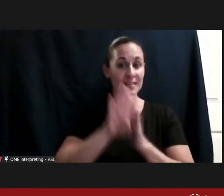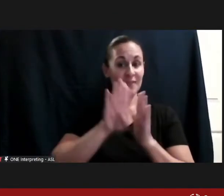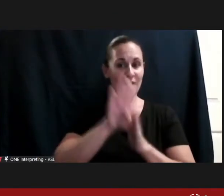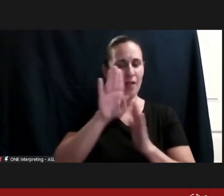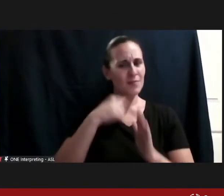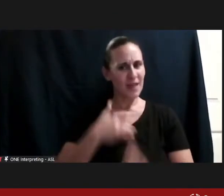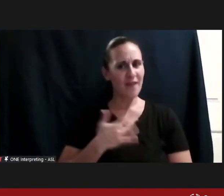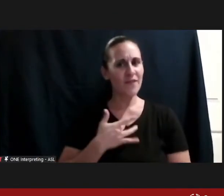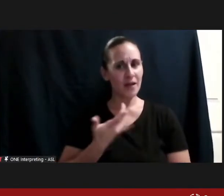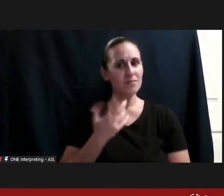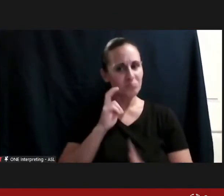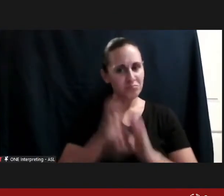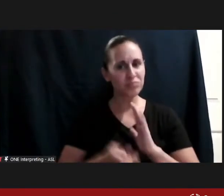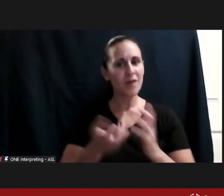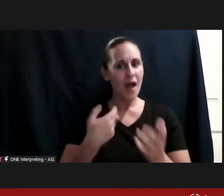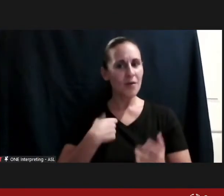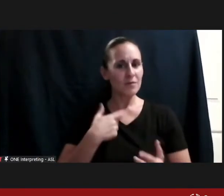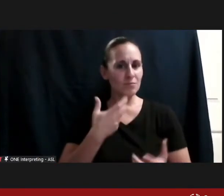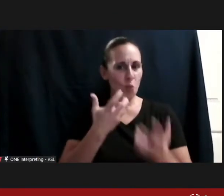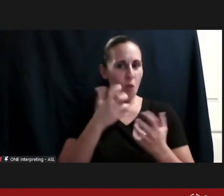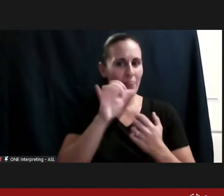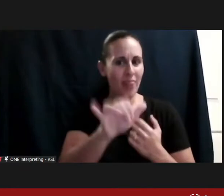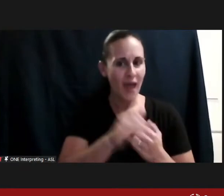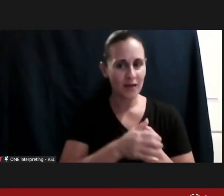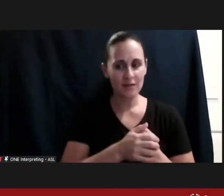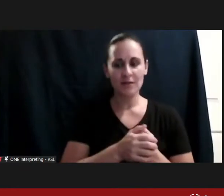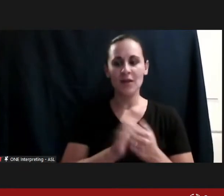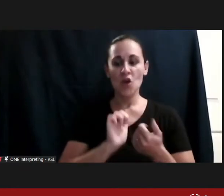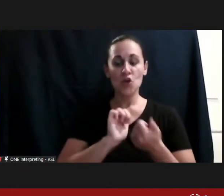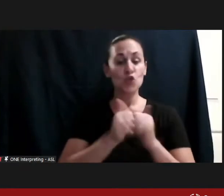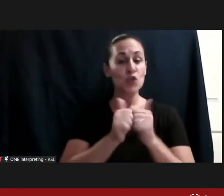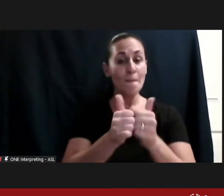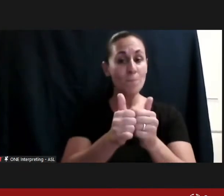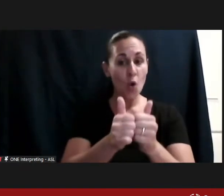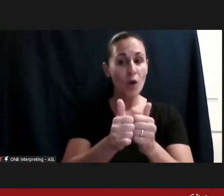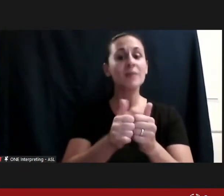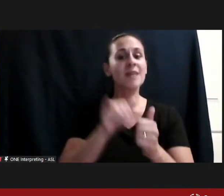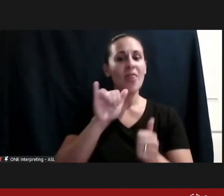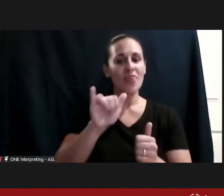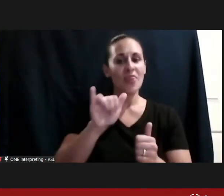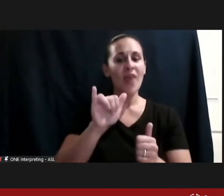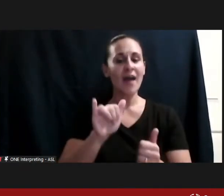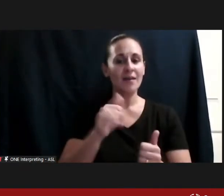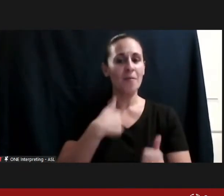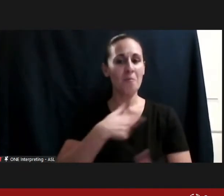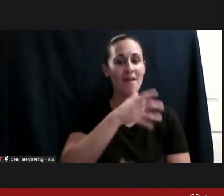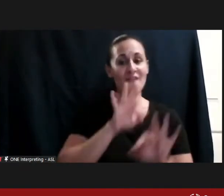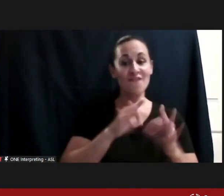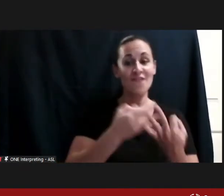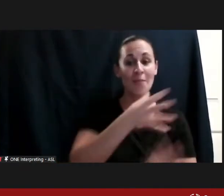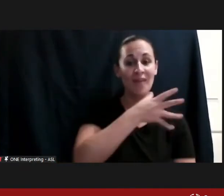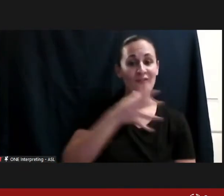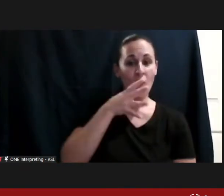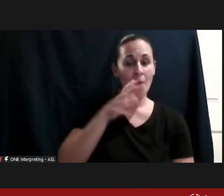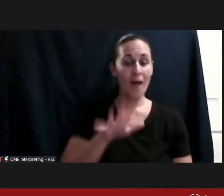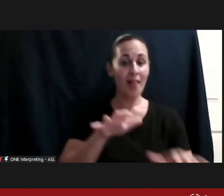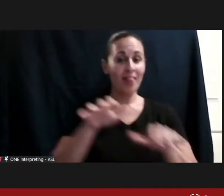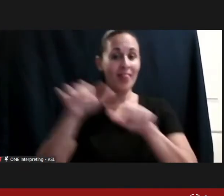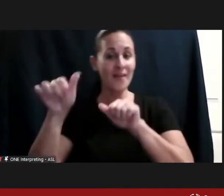So sports was the thing that got me up the family farm, and got me down to the University of Arizona